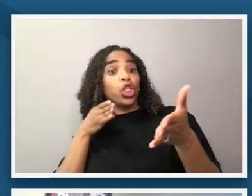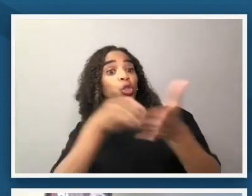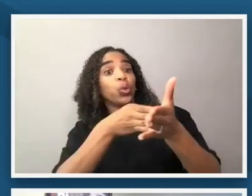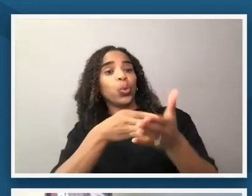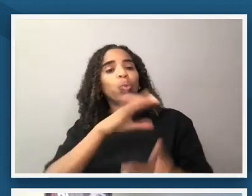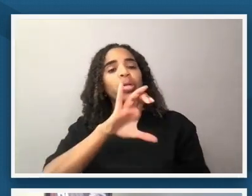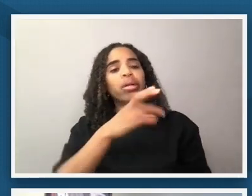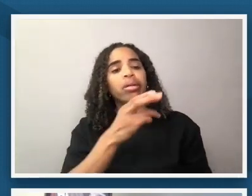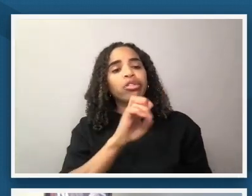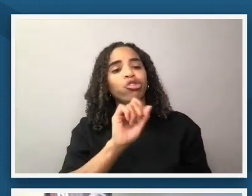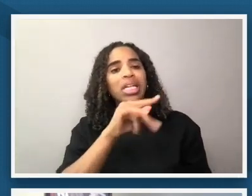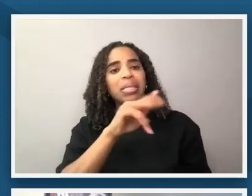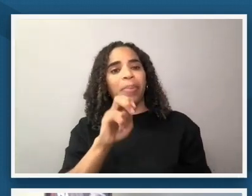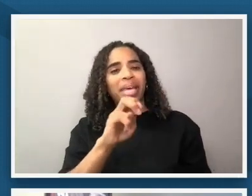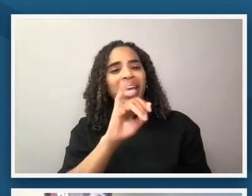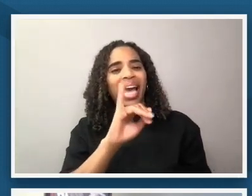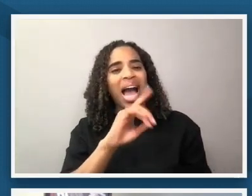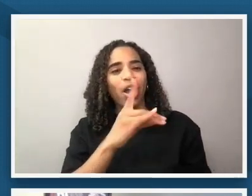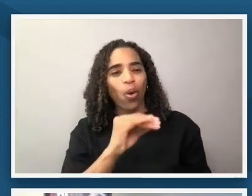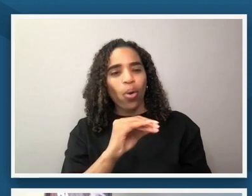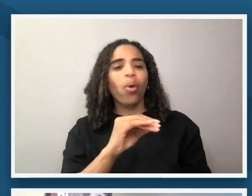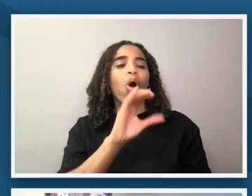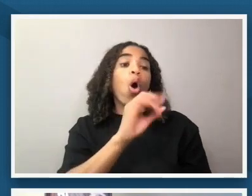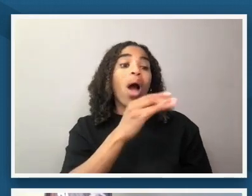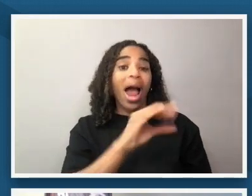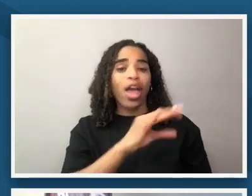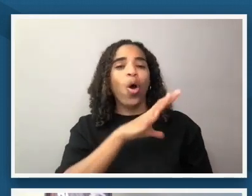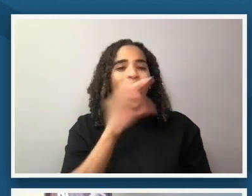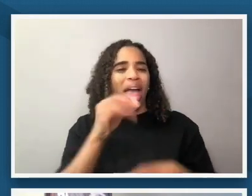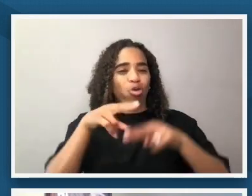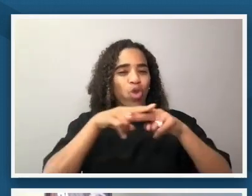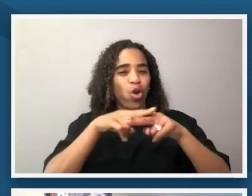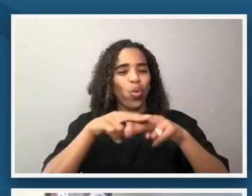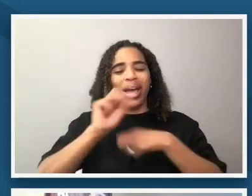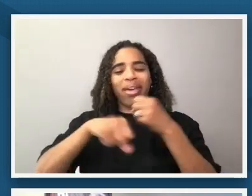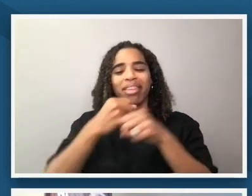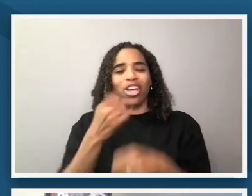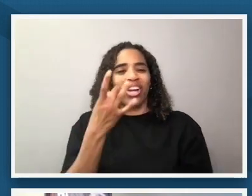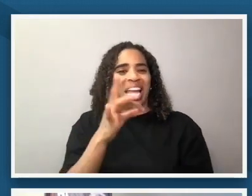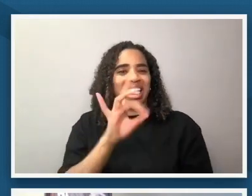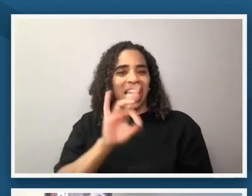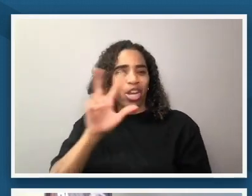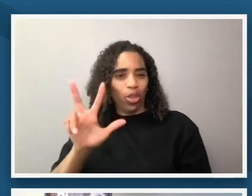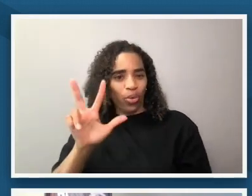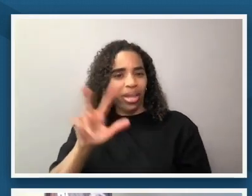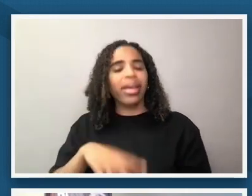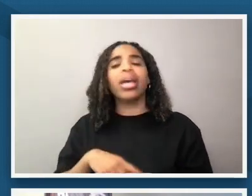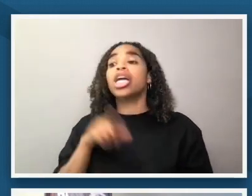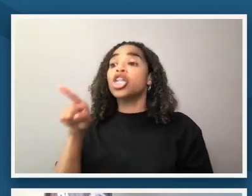southwestern railway in 1883 after being dragged from her seat for refusing to